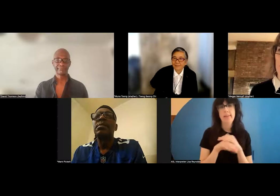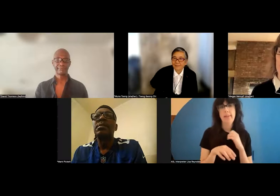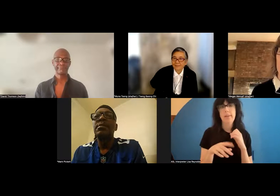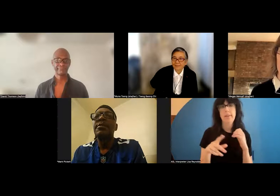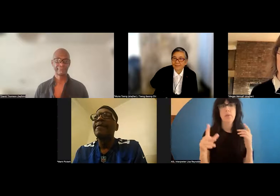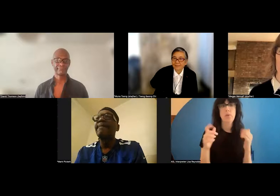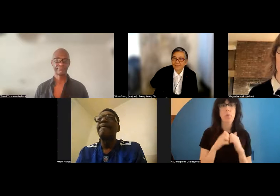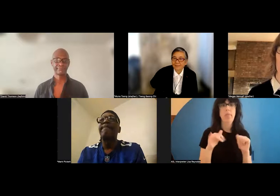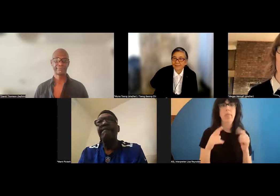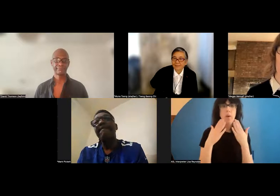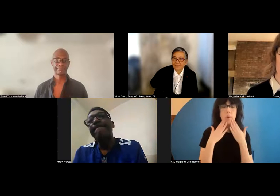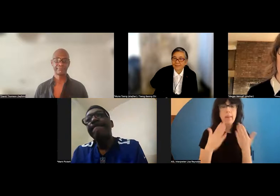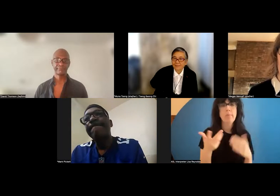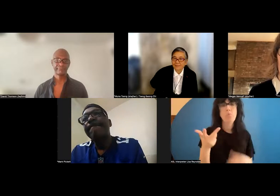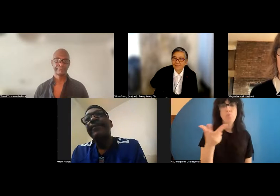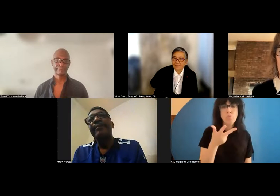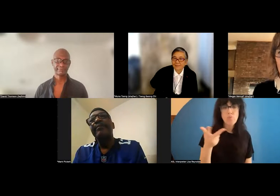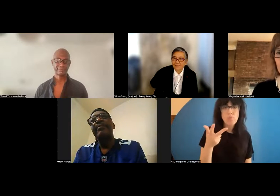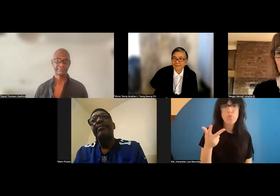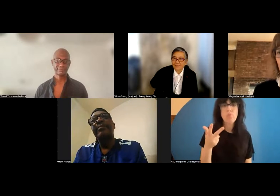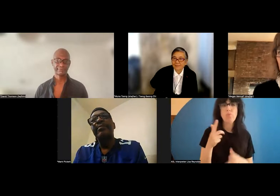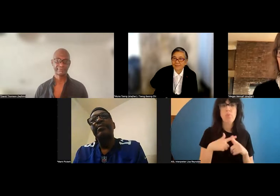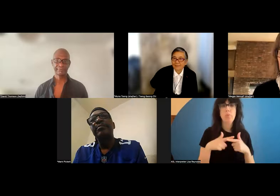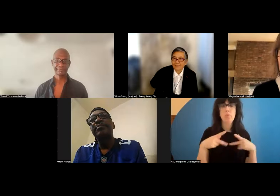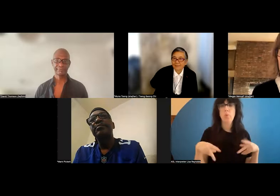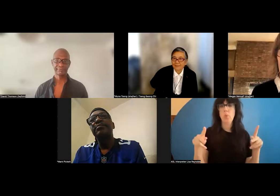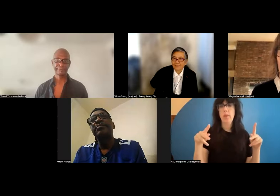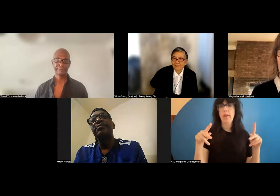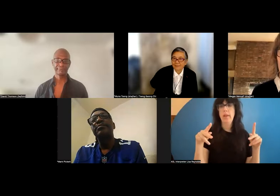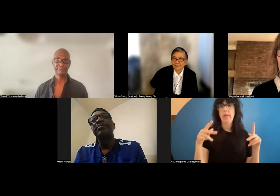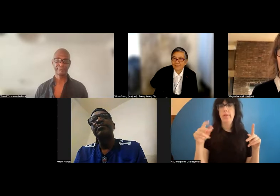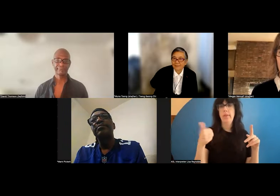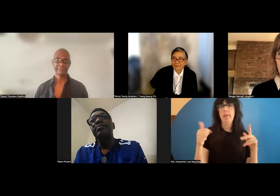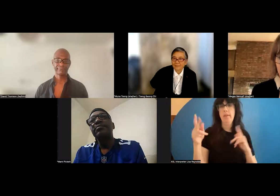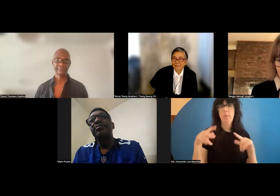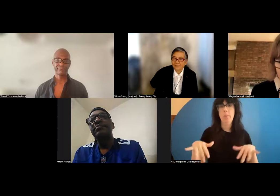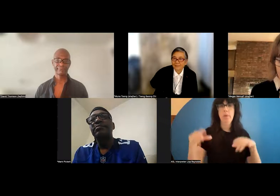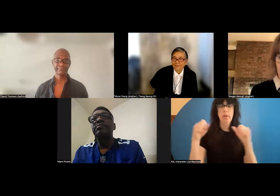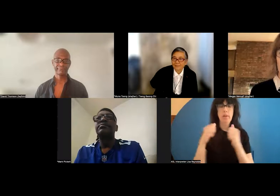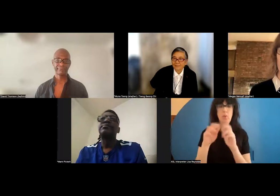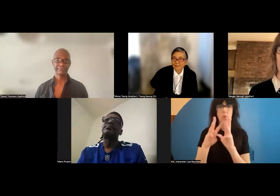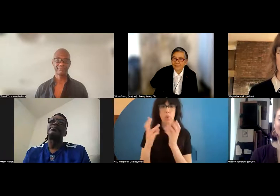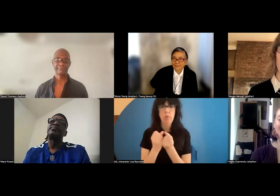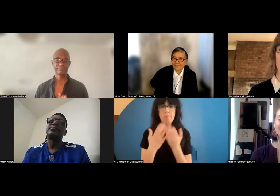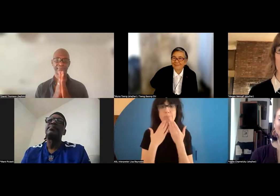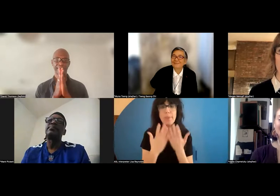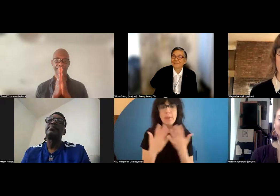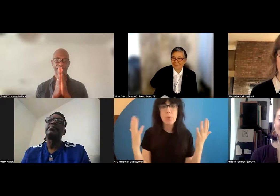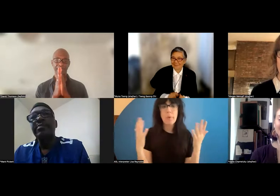let them take over with their workshop, and, yeah, thank you so much for everything